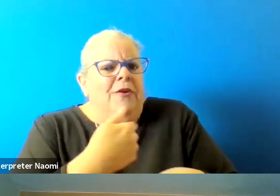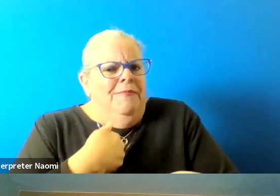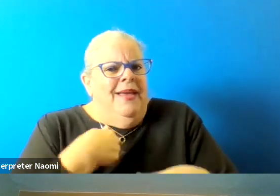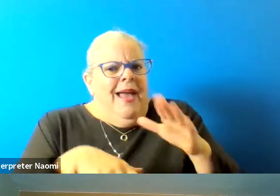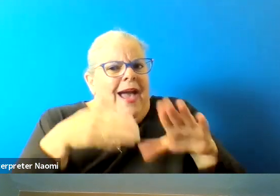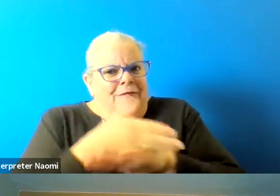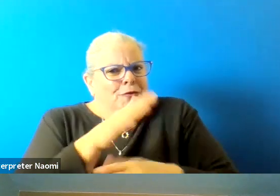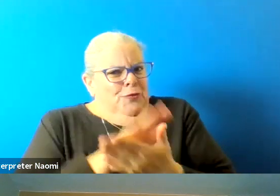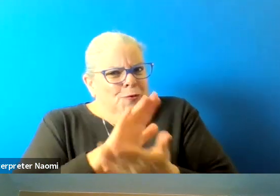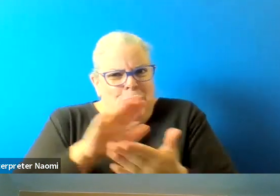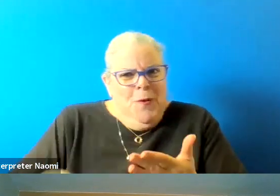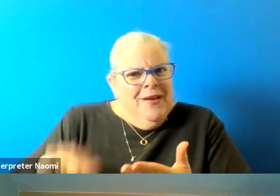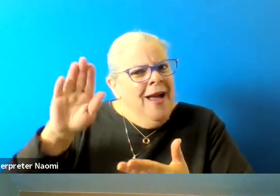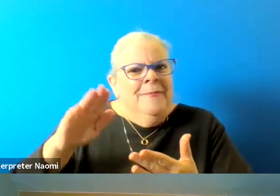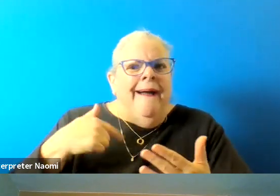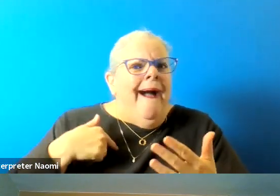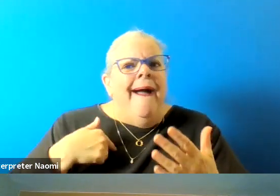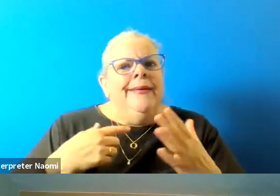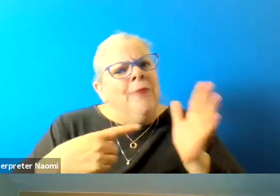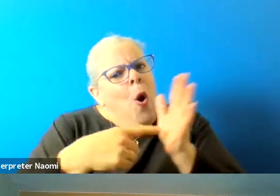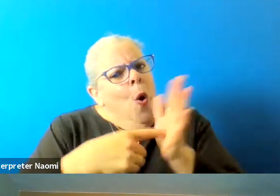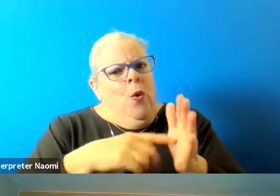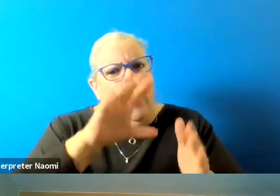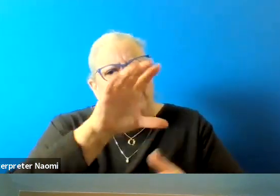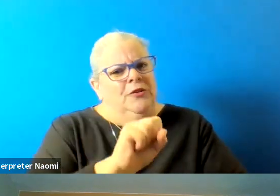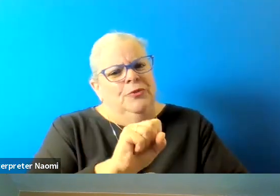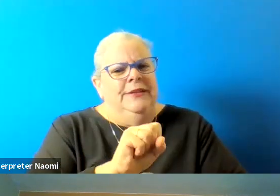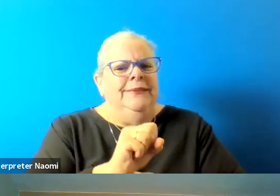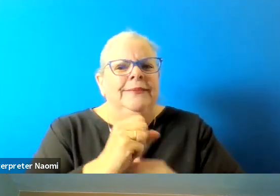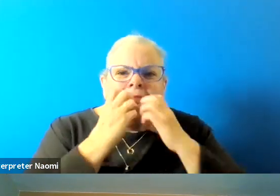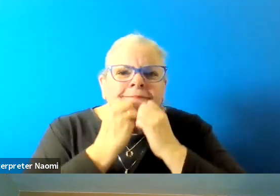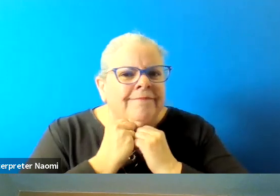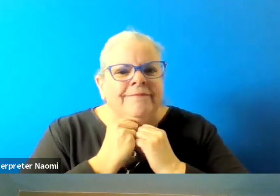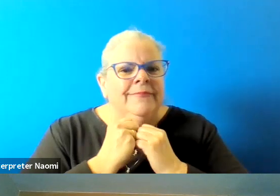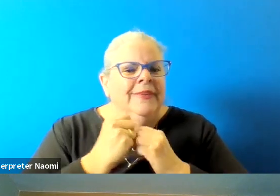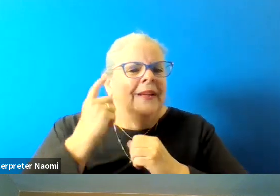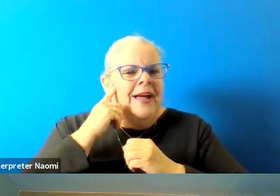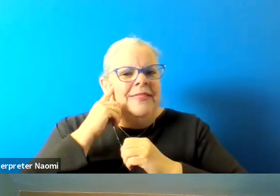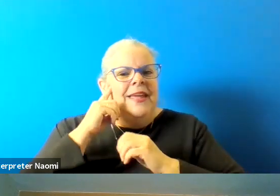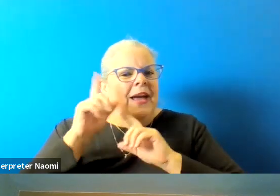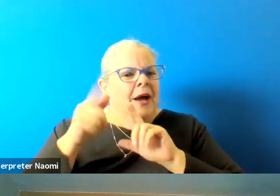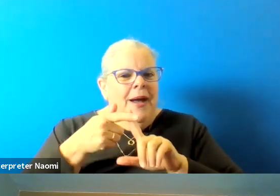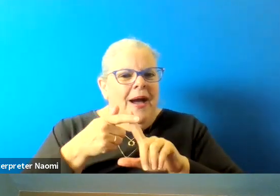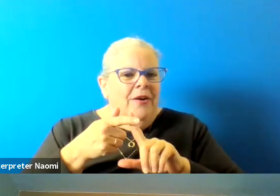and I've always kind of thought of it as borrowing Colorado Springs for future generations.